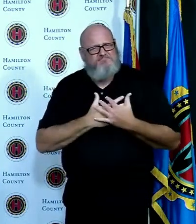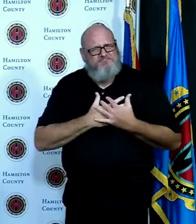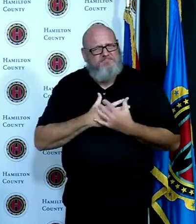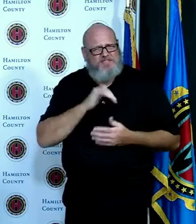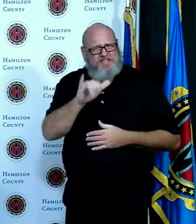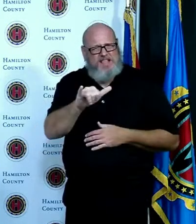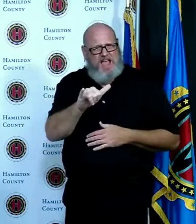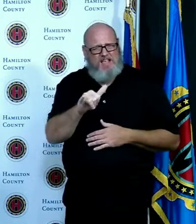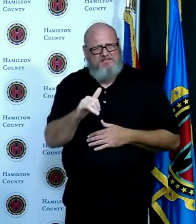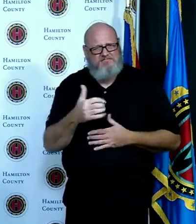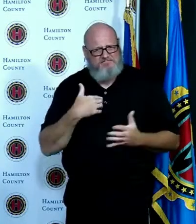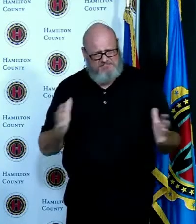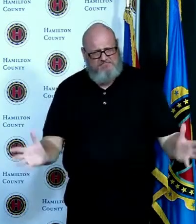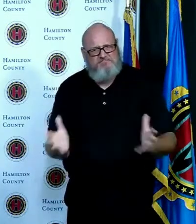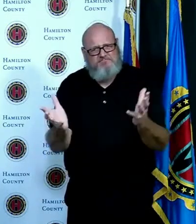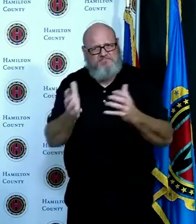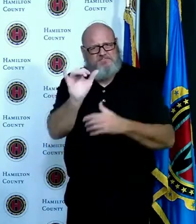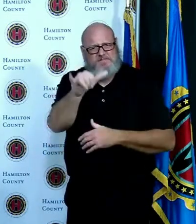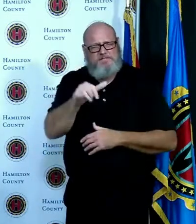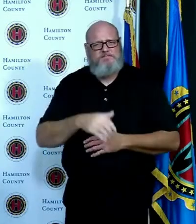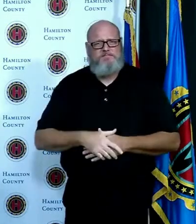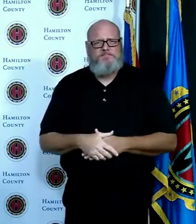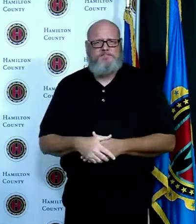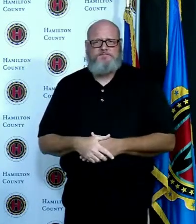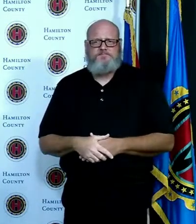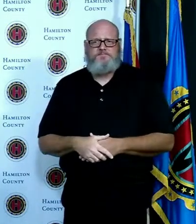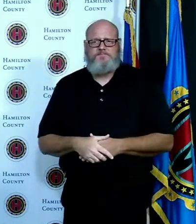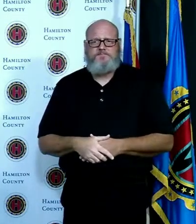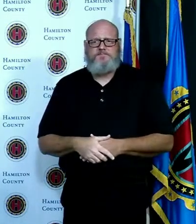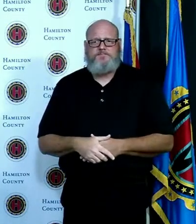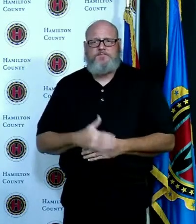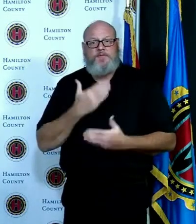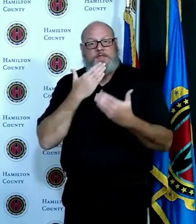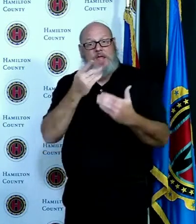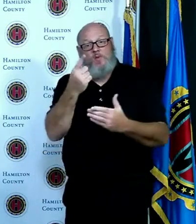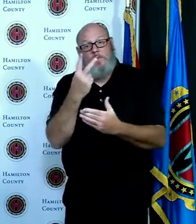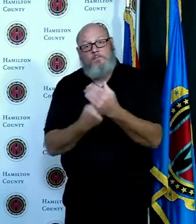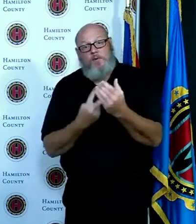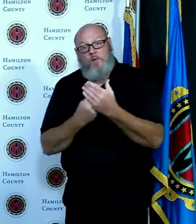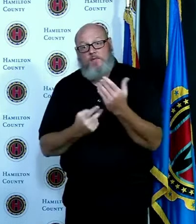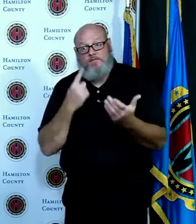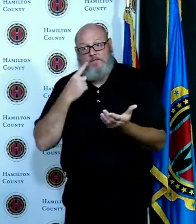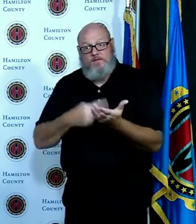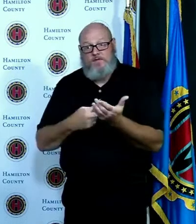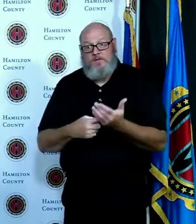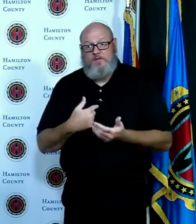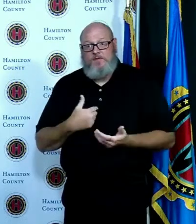very good thank you thank you both I anecdotally have already voted I voted early at the board of